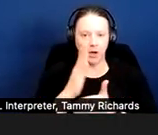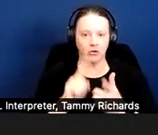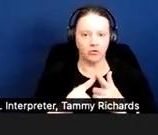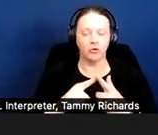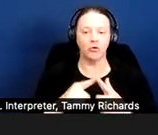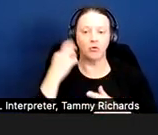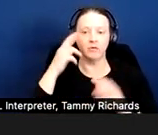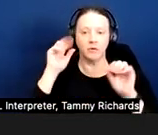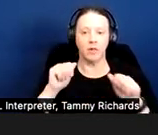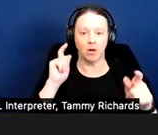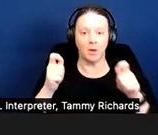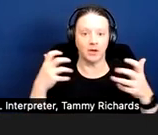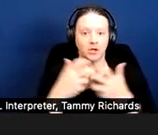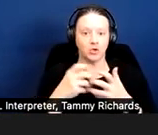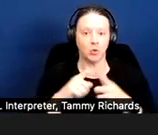you have to show three basic things.